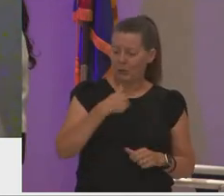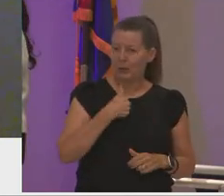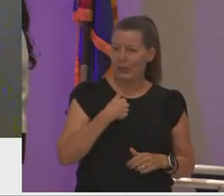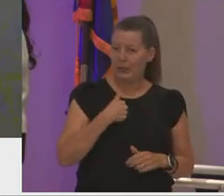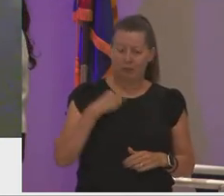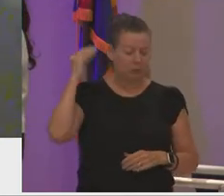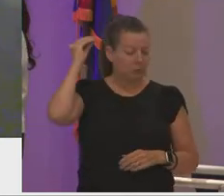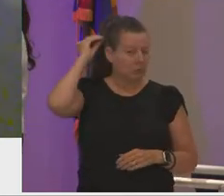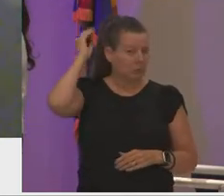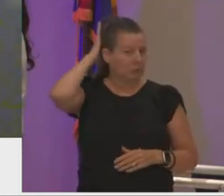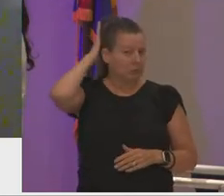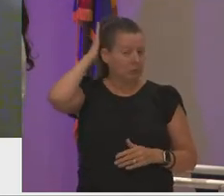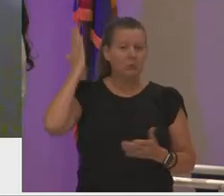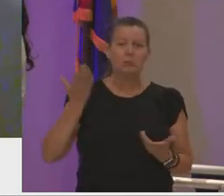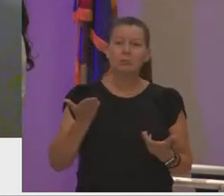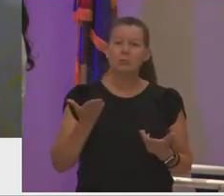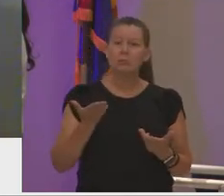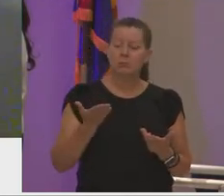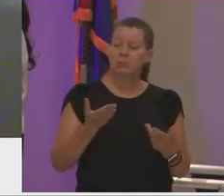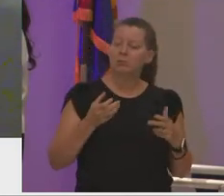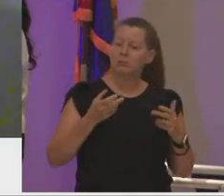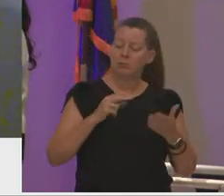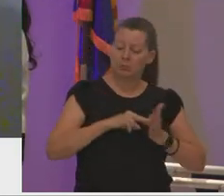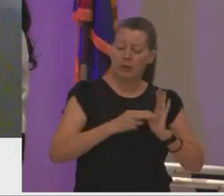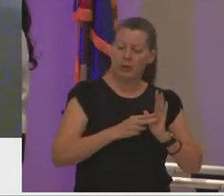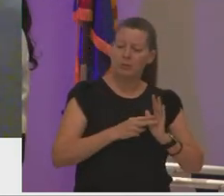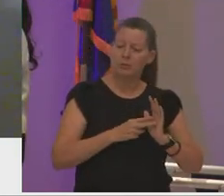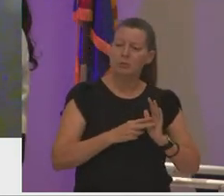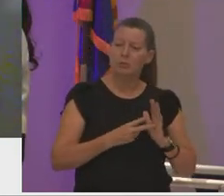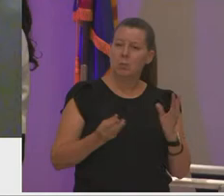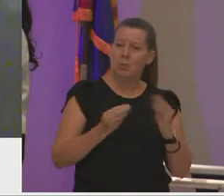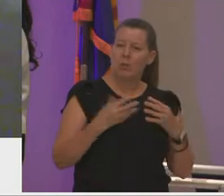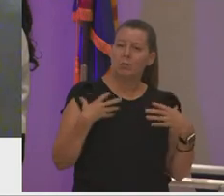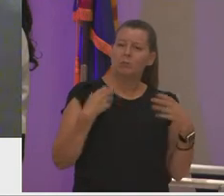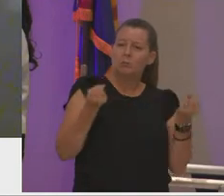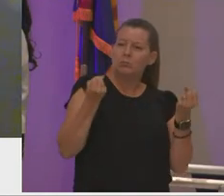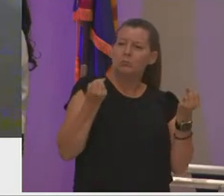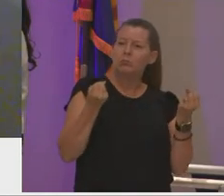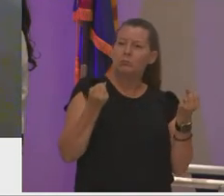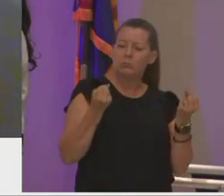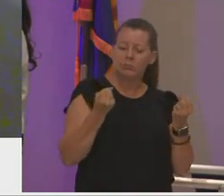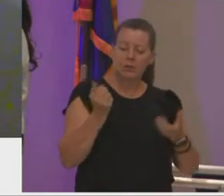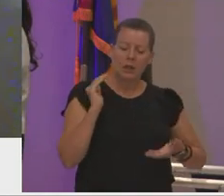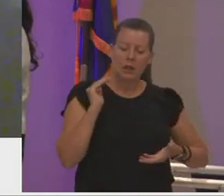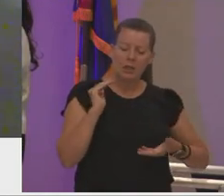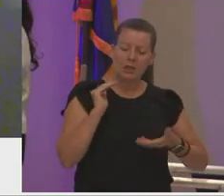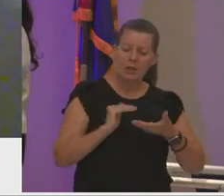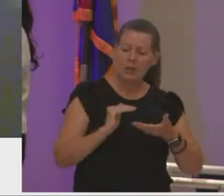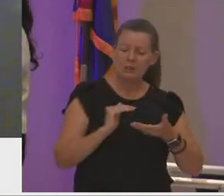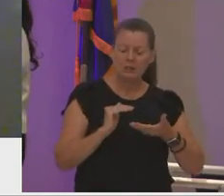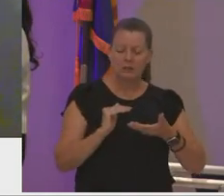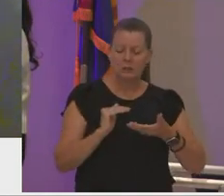because of this i was able to move more boldly and bravely and have less perceived obstacles